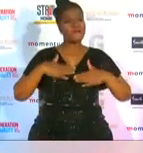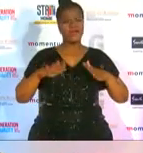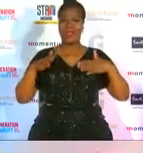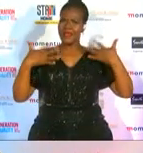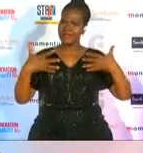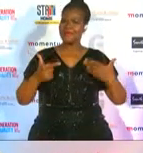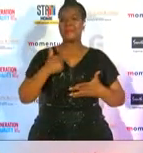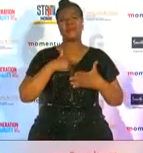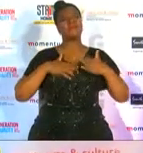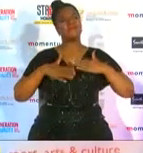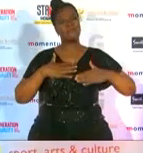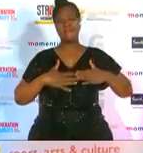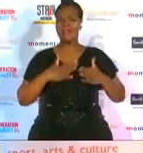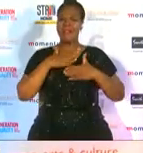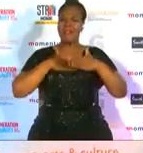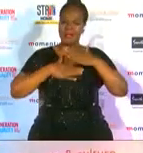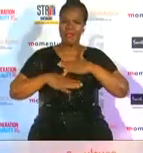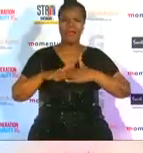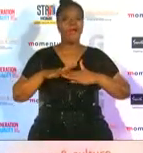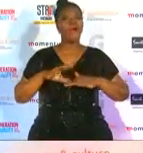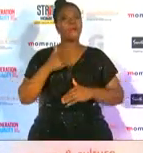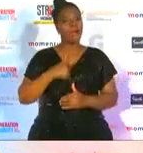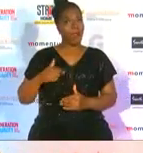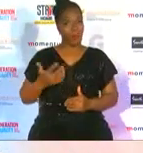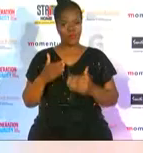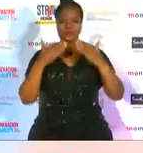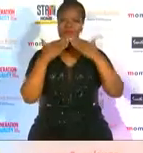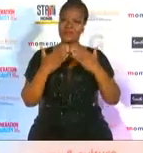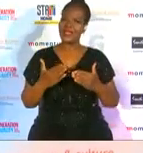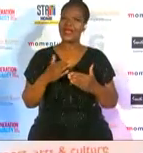nominated and i just like to thank for the nomination and to everyone who voted